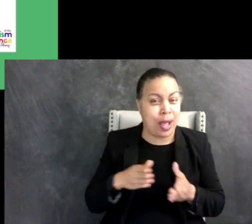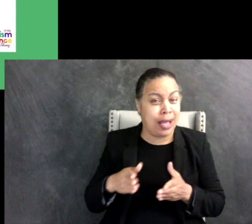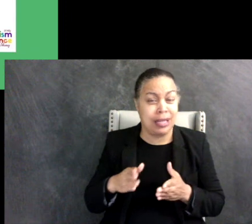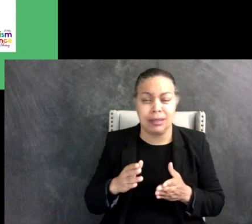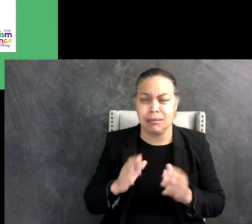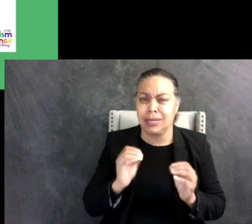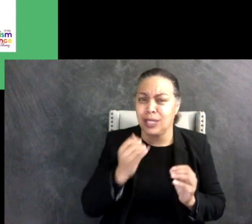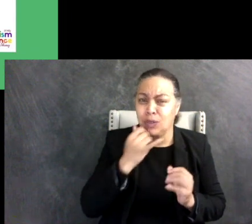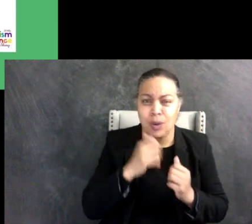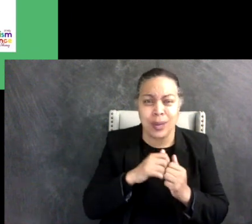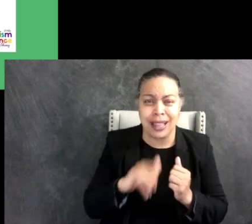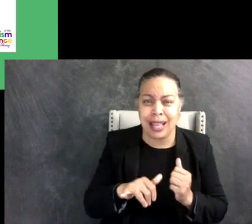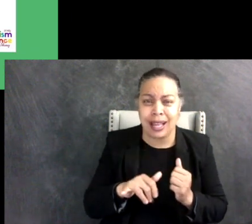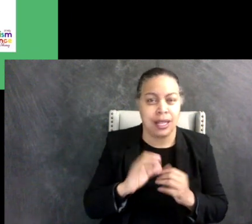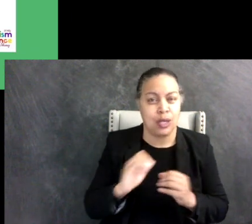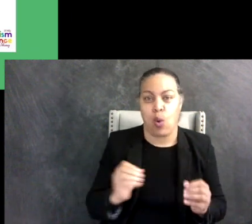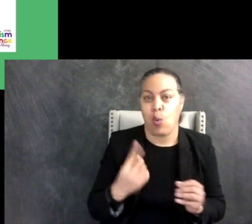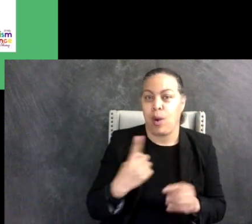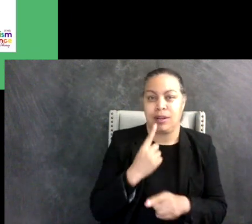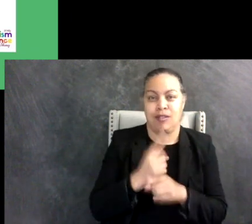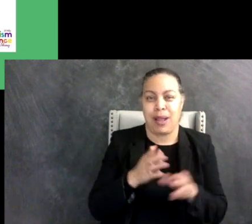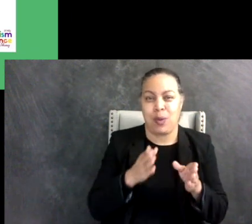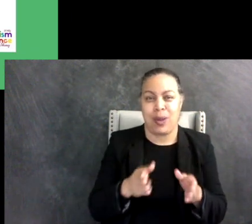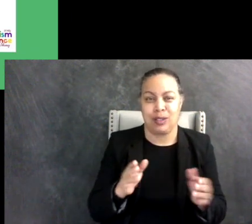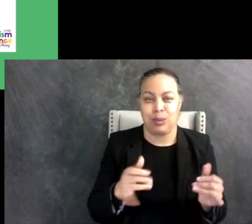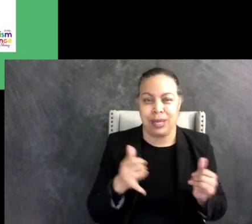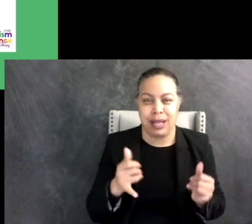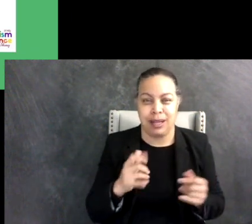There is no right way to play but in my eyes the most important thing is that everyone has fun,